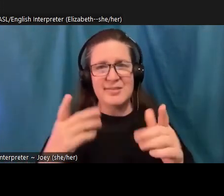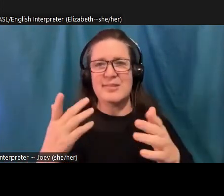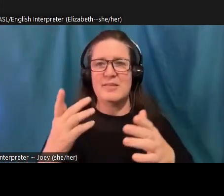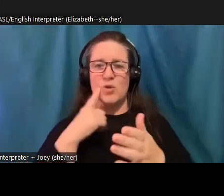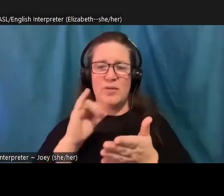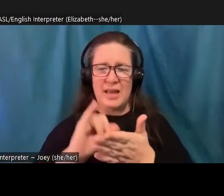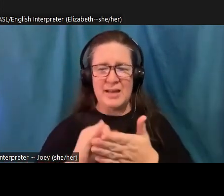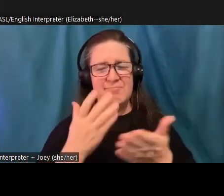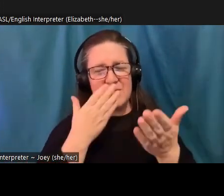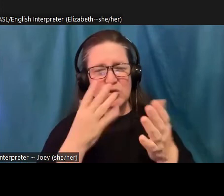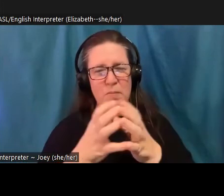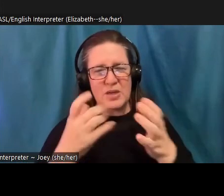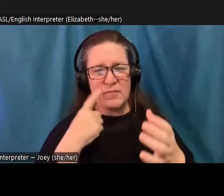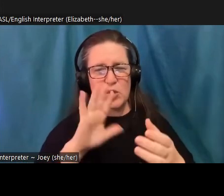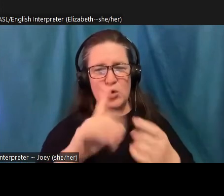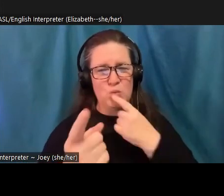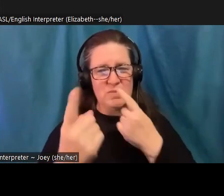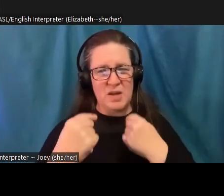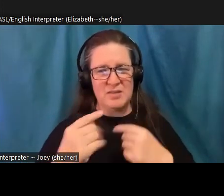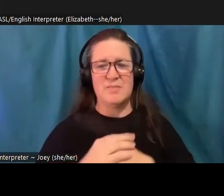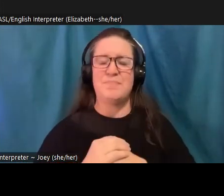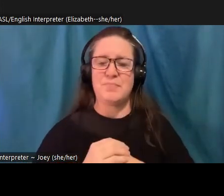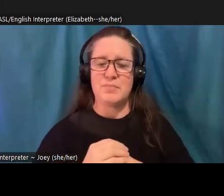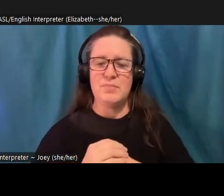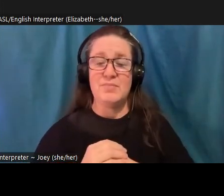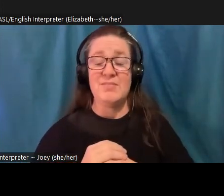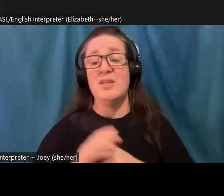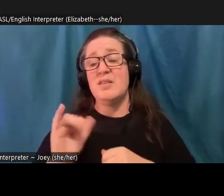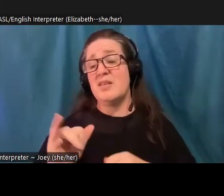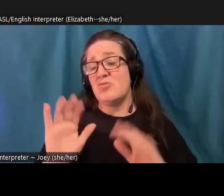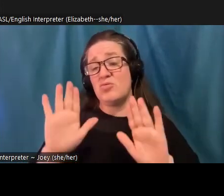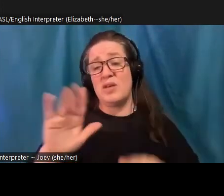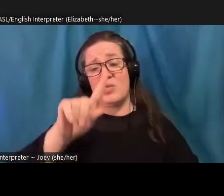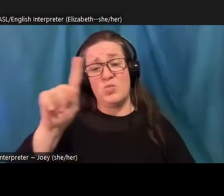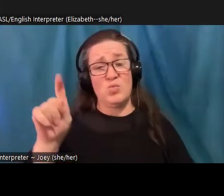Yeah, that's it's a great question. It's one that I think all of us at some point in the movement are really wrestling